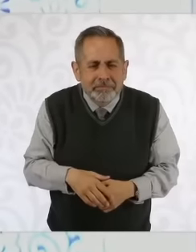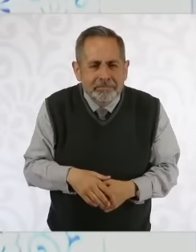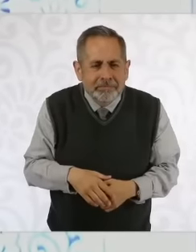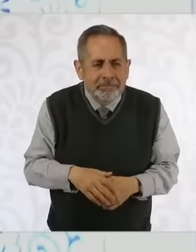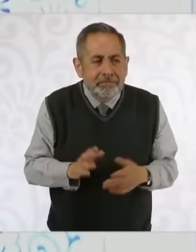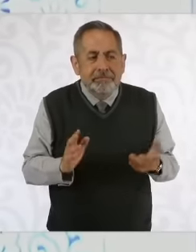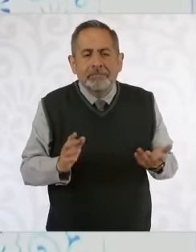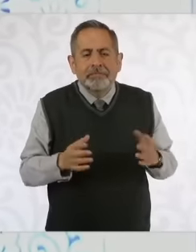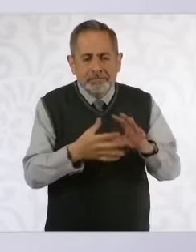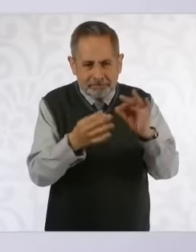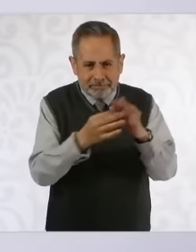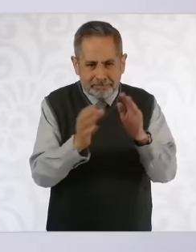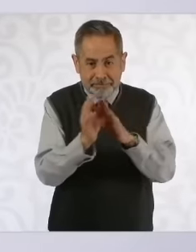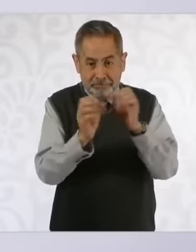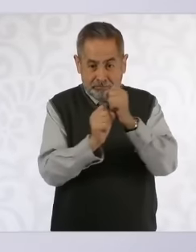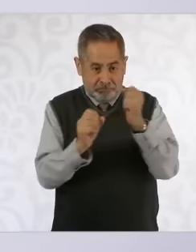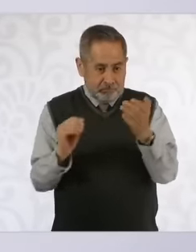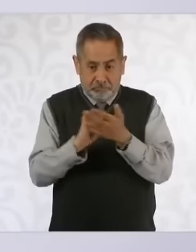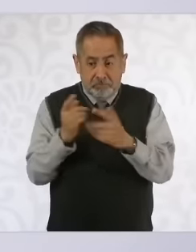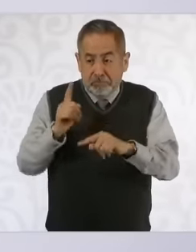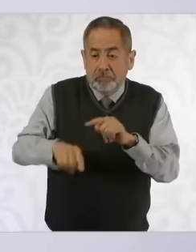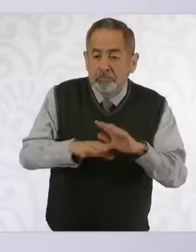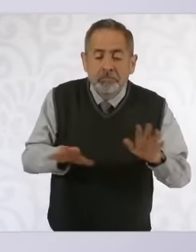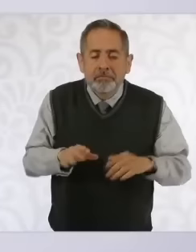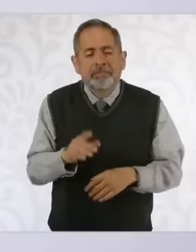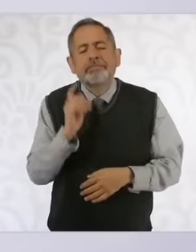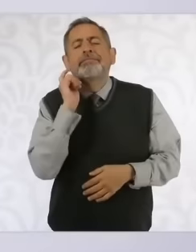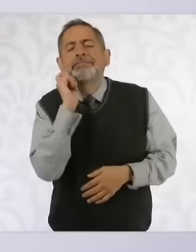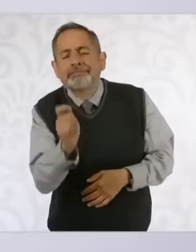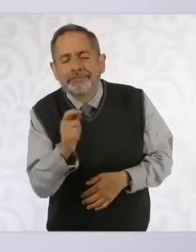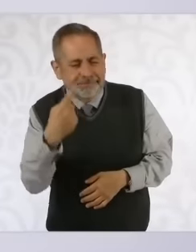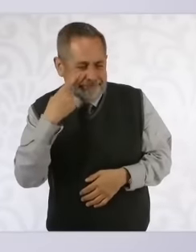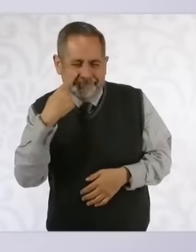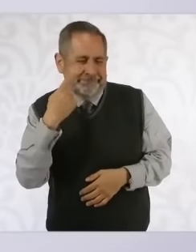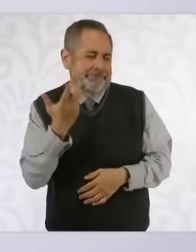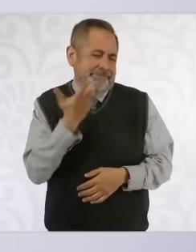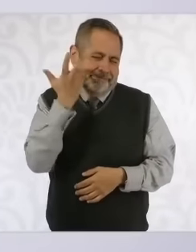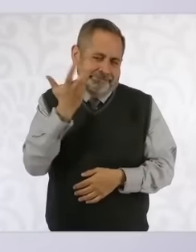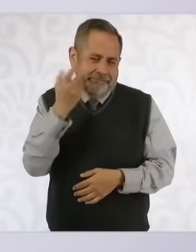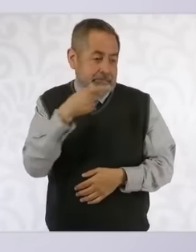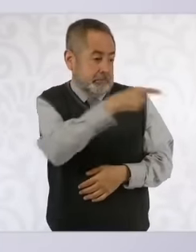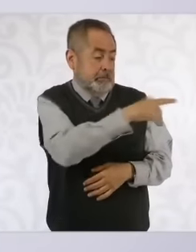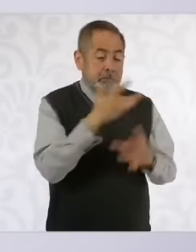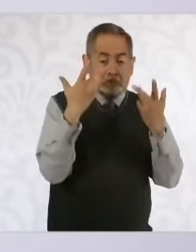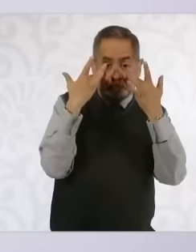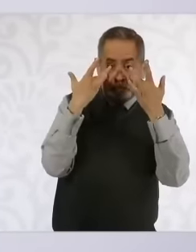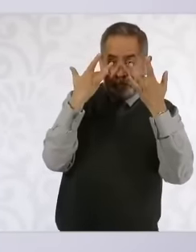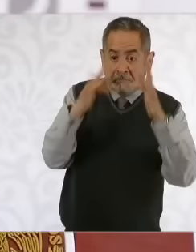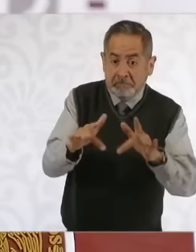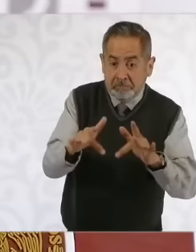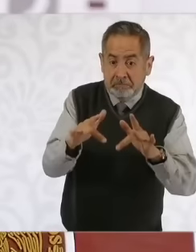from the Constitution is that if they present their resignation now, they will leave with all the